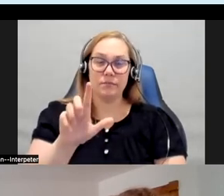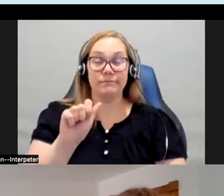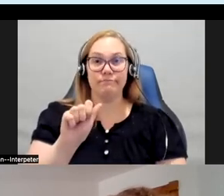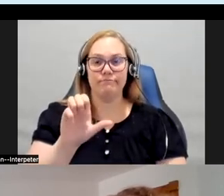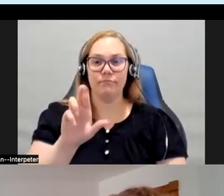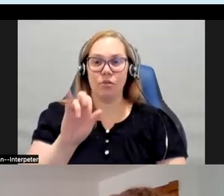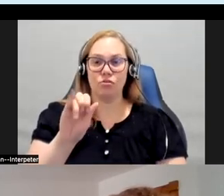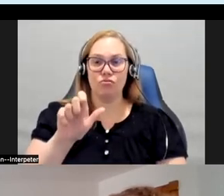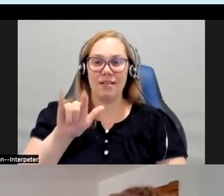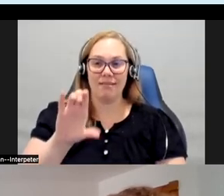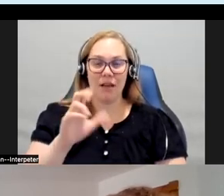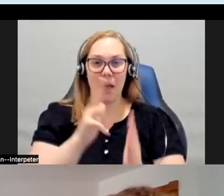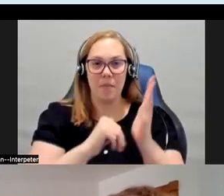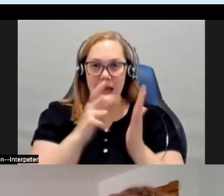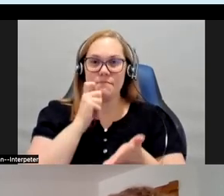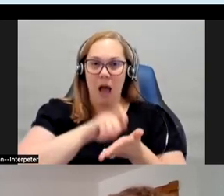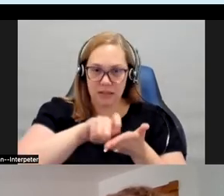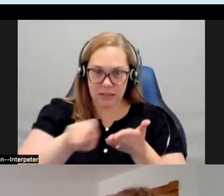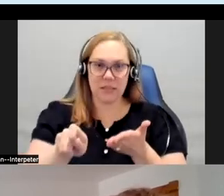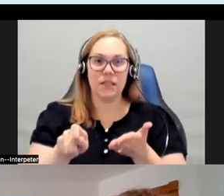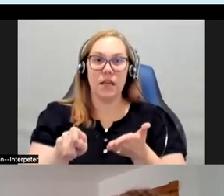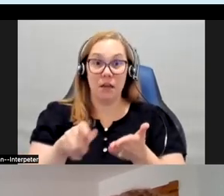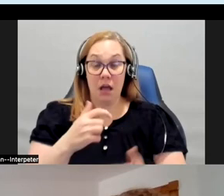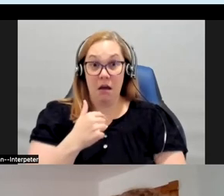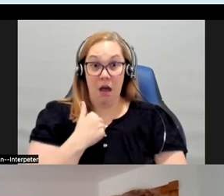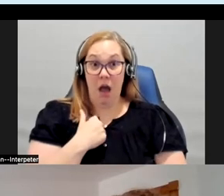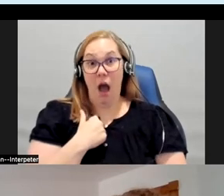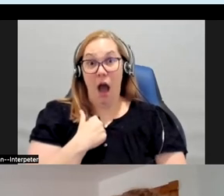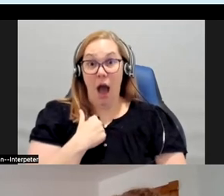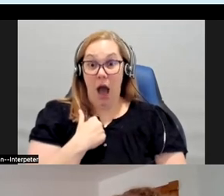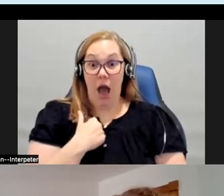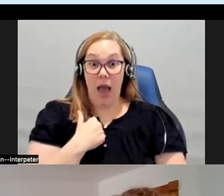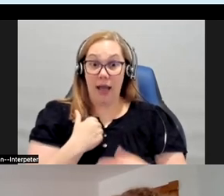um and I still had the visual element that I want because that's really how